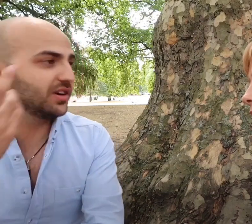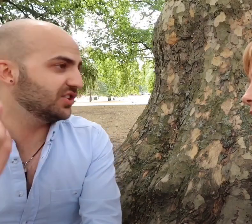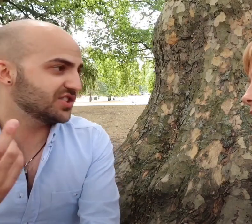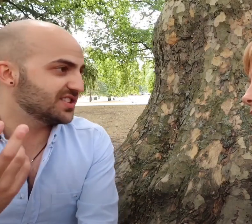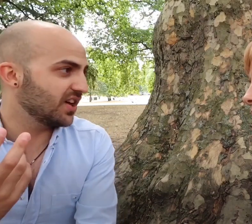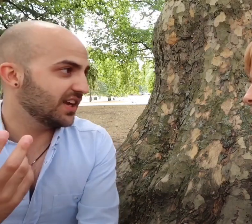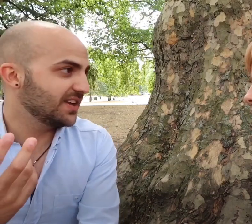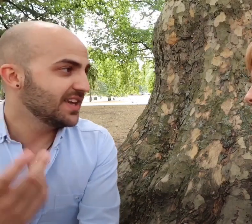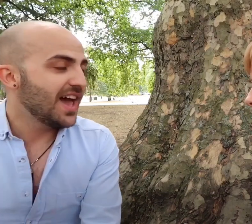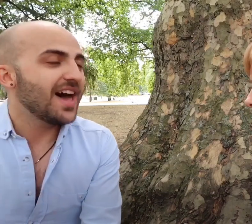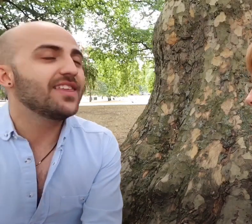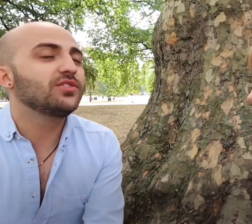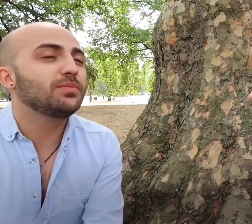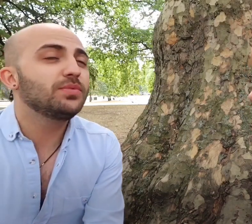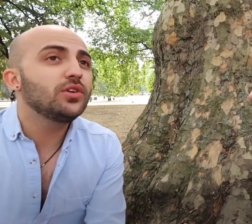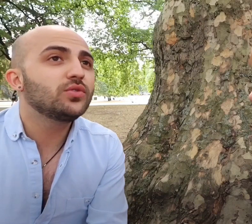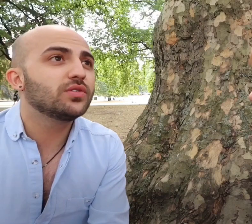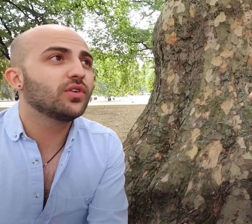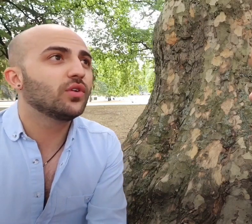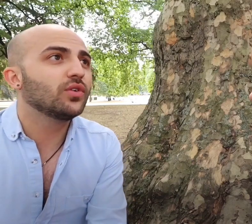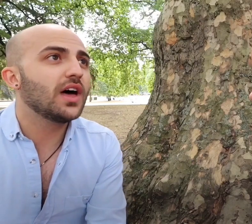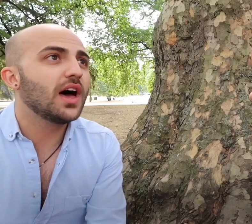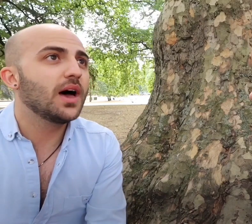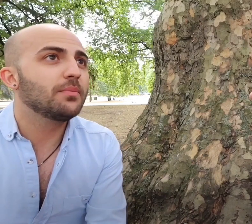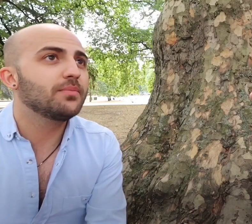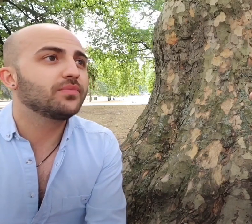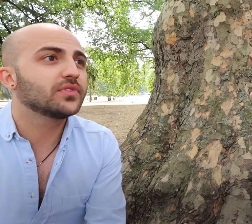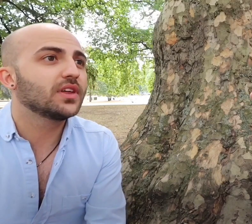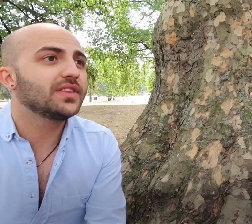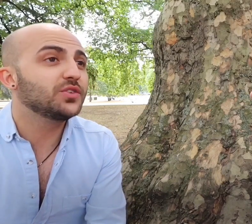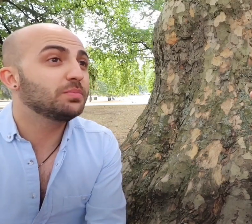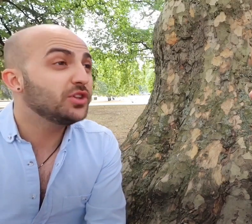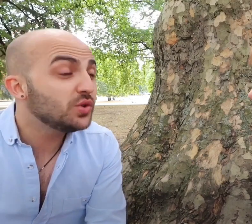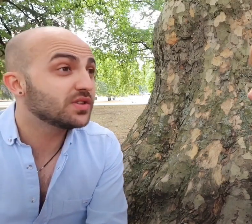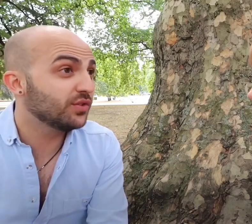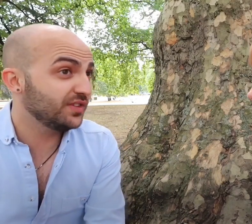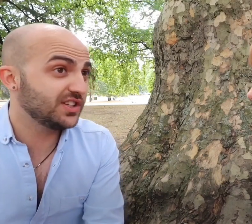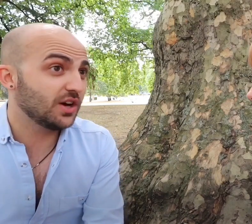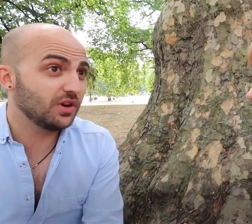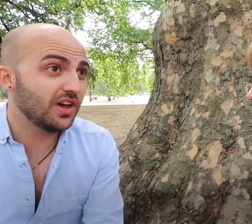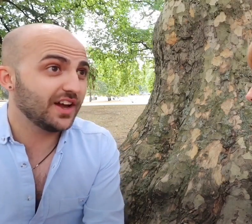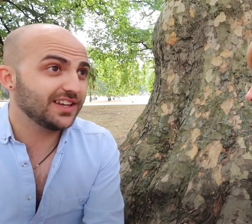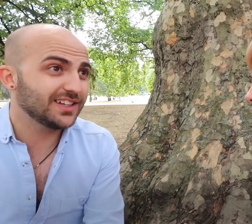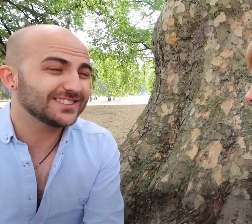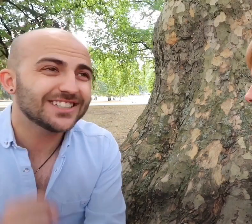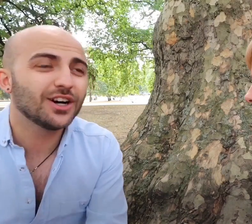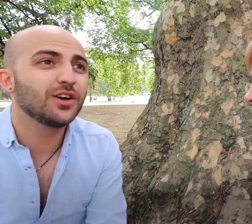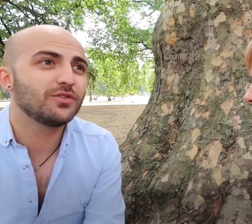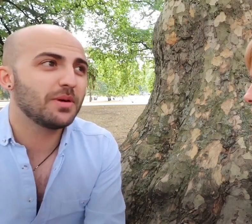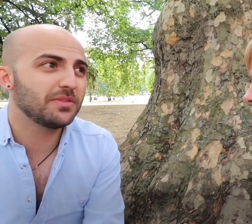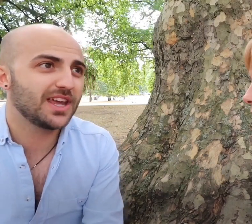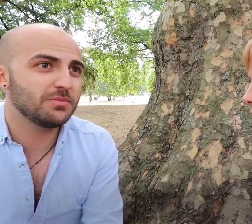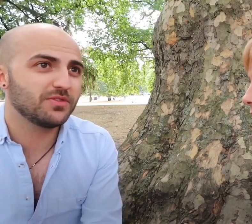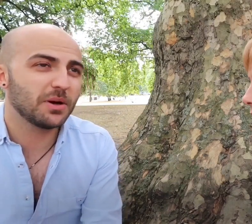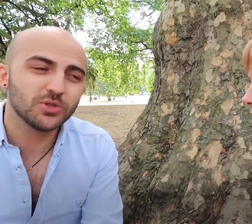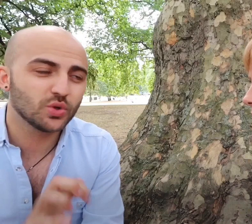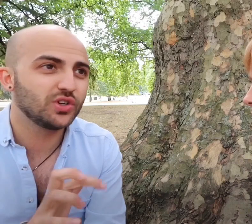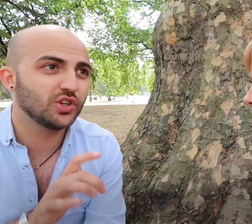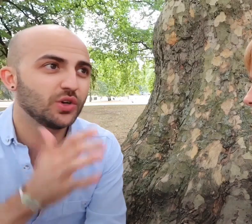could just sign and there is a beautiful there's a beautiful video online, I can't remember the name but I'm sure you can